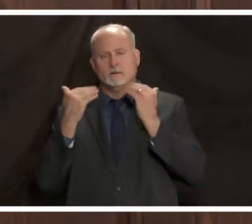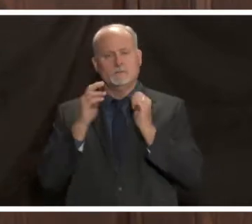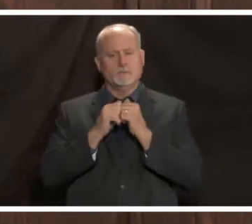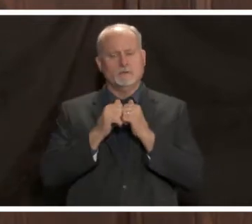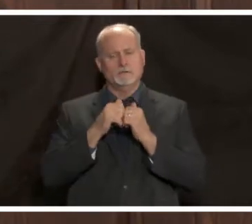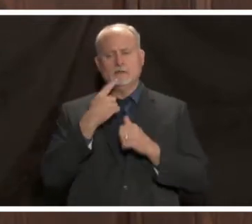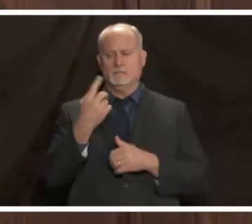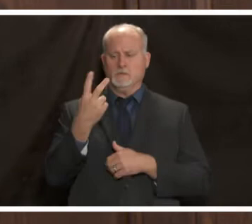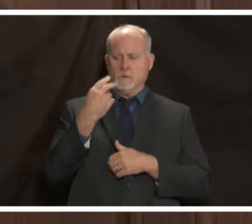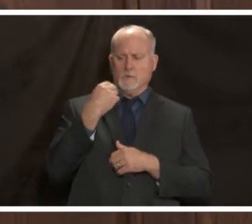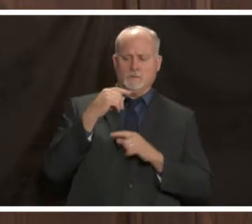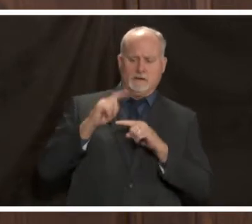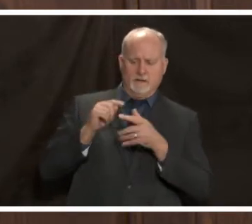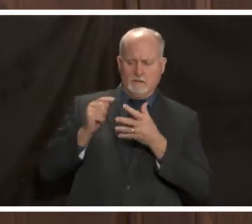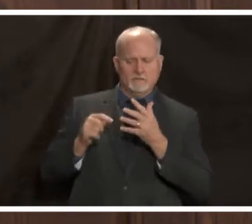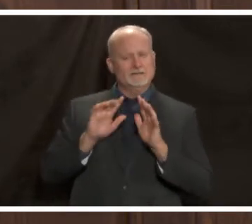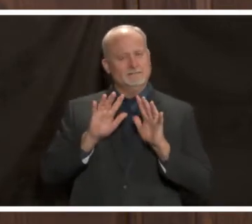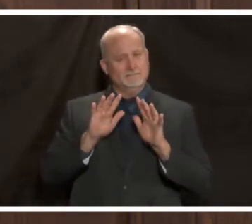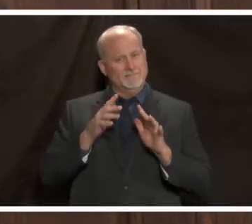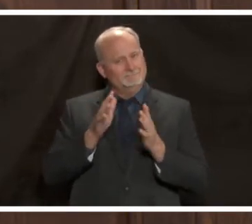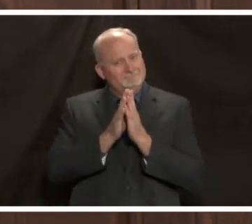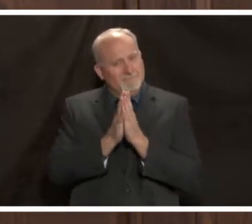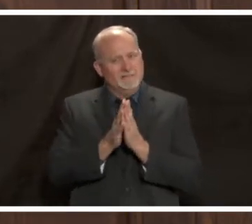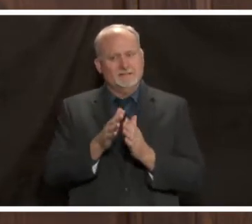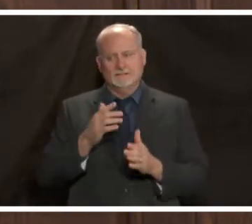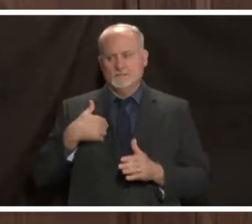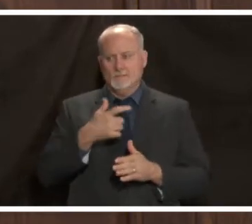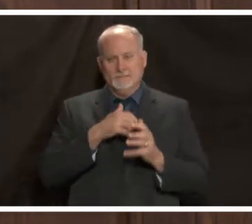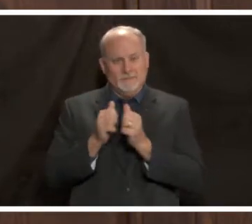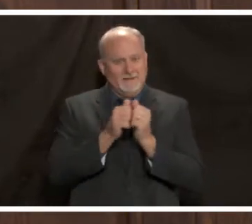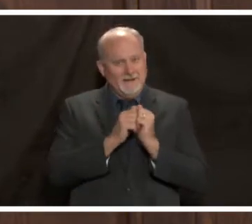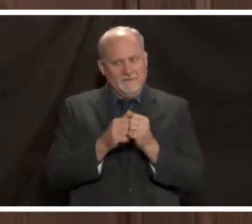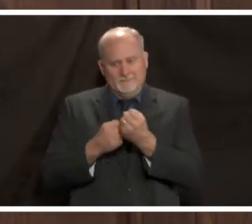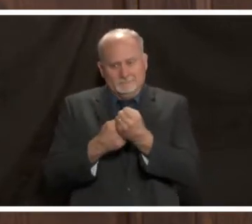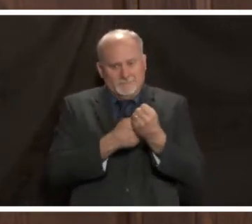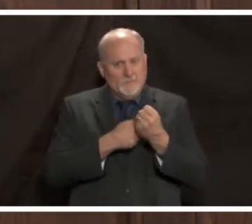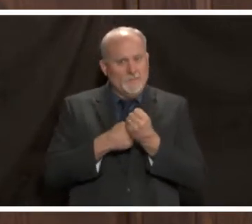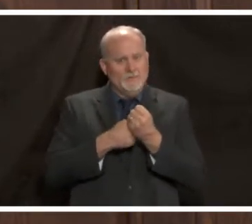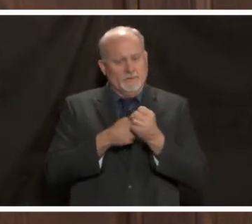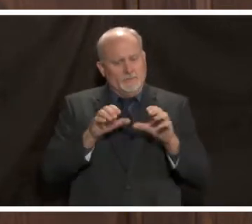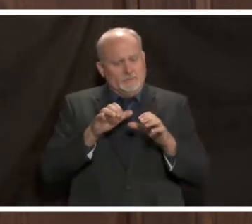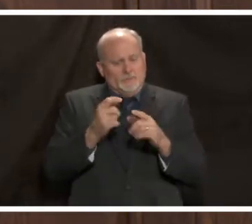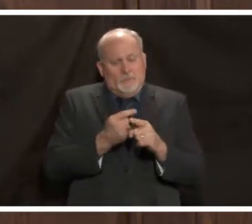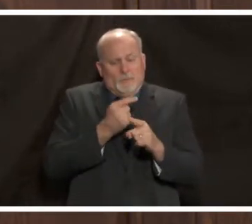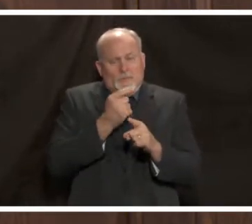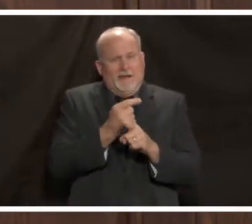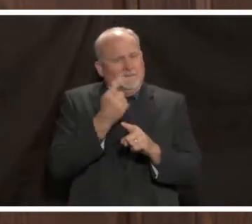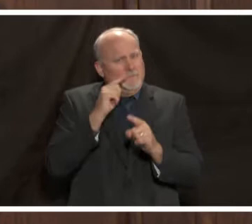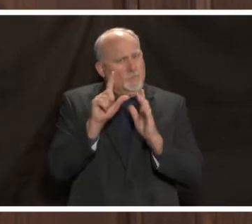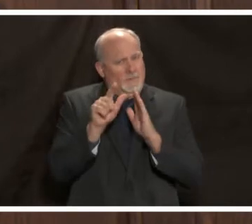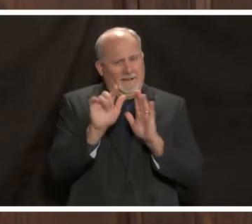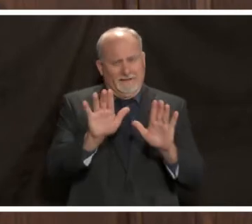but if we can all pull together as a community and do the right things just for a while longer we can